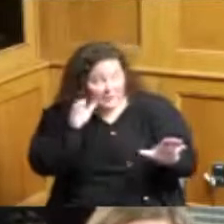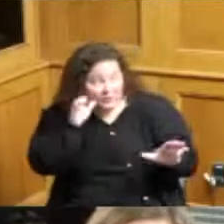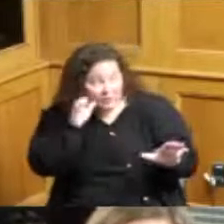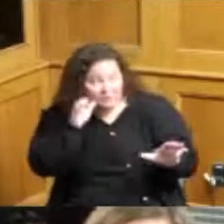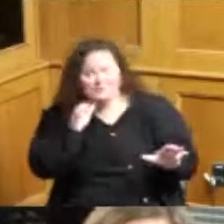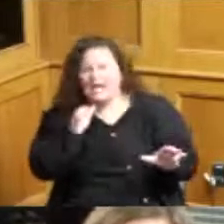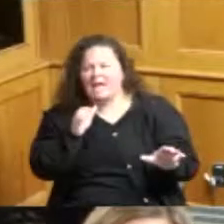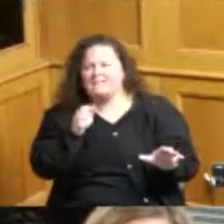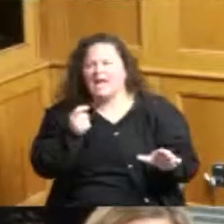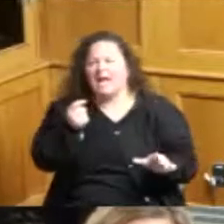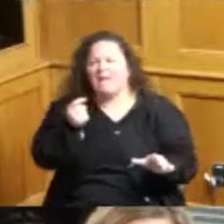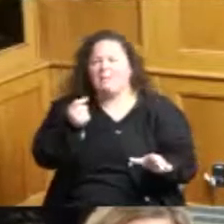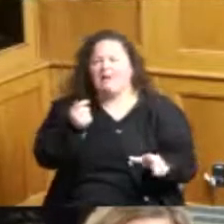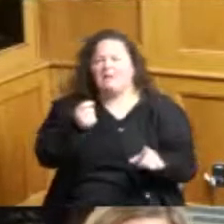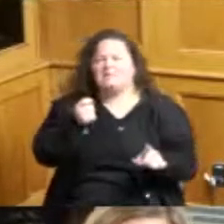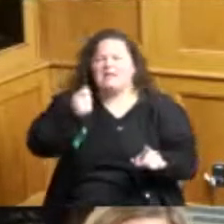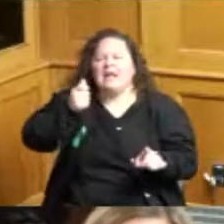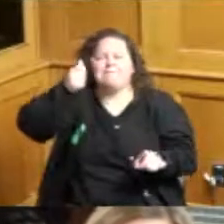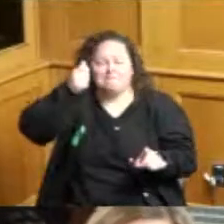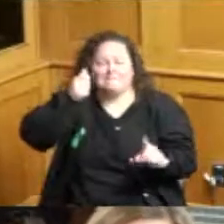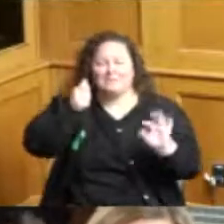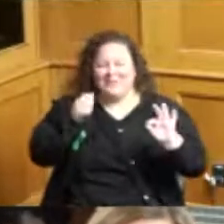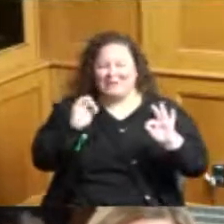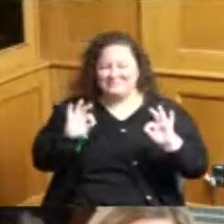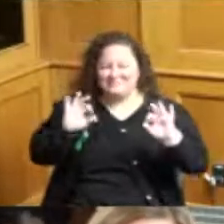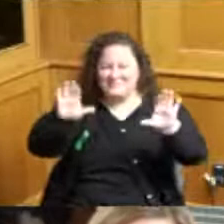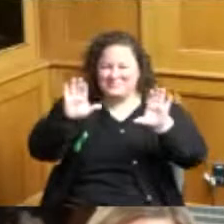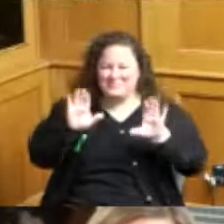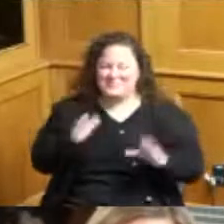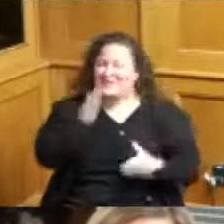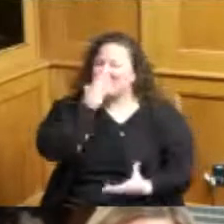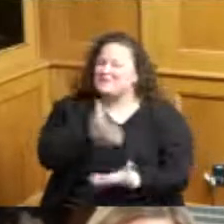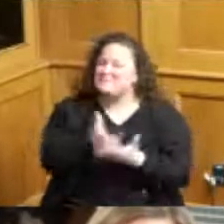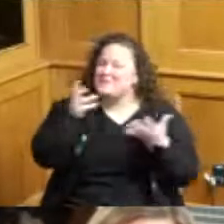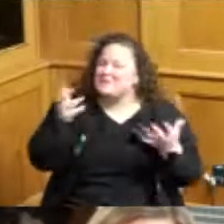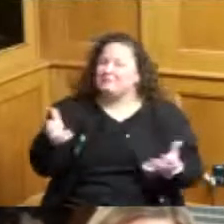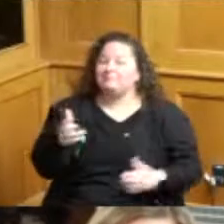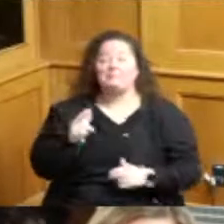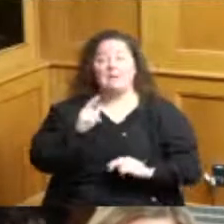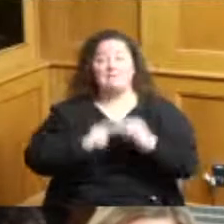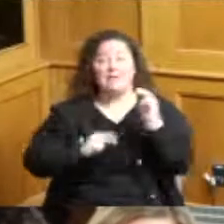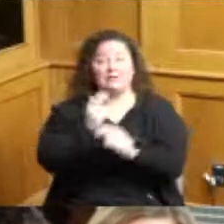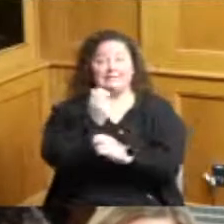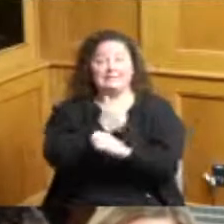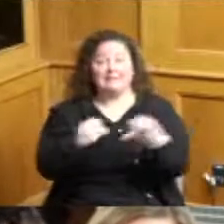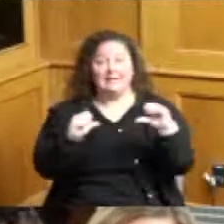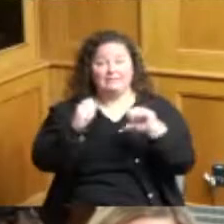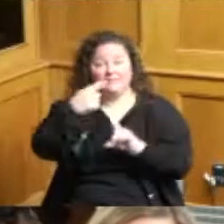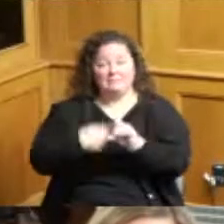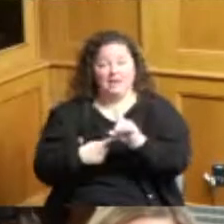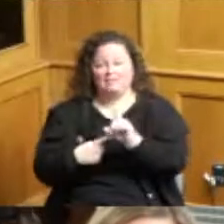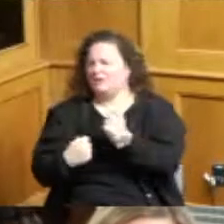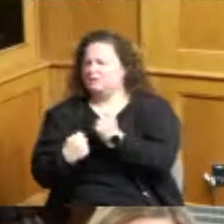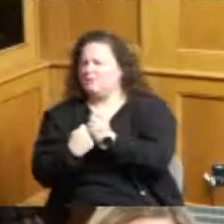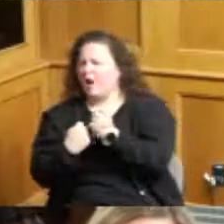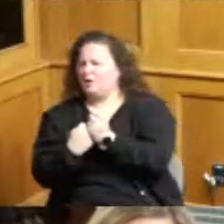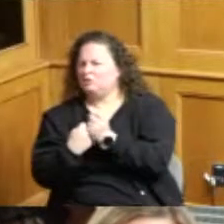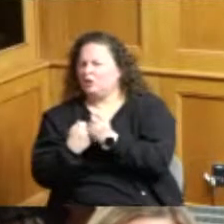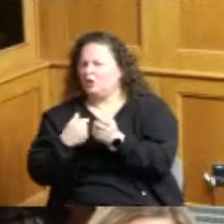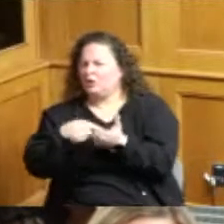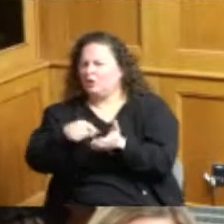just okay all right great thank you very much Building Safety Month is sponsored by ICC they